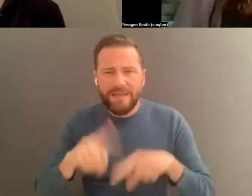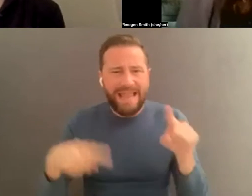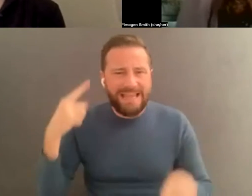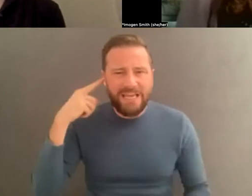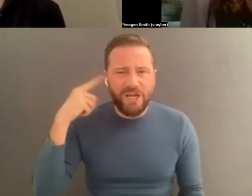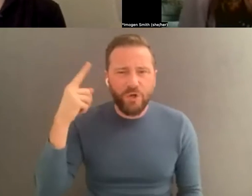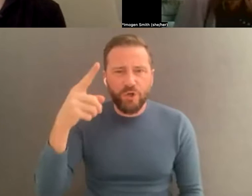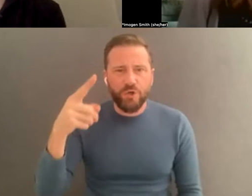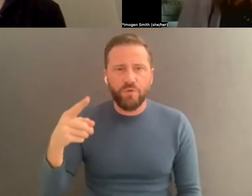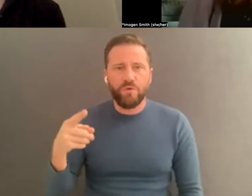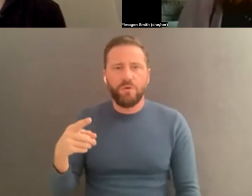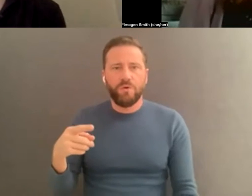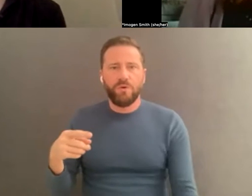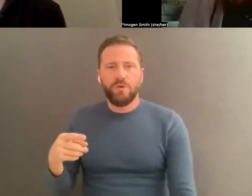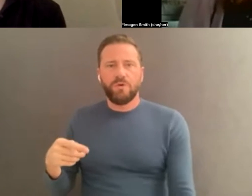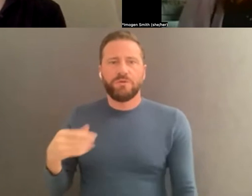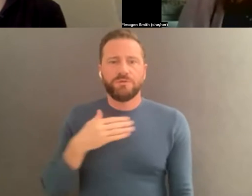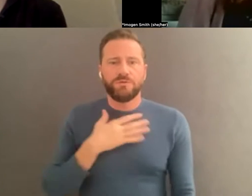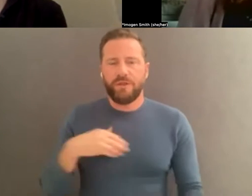losing your audio.